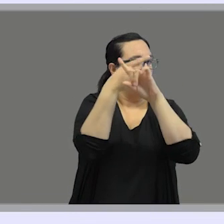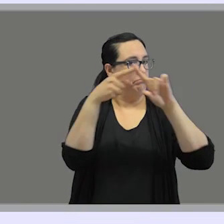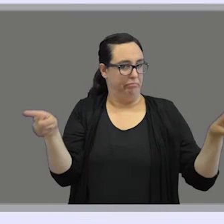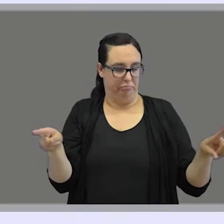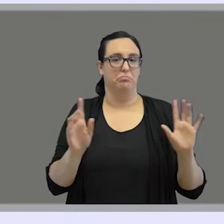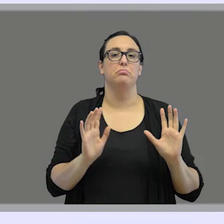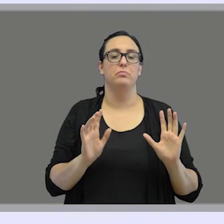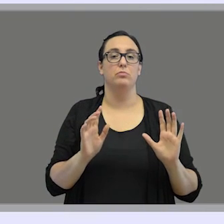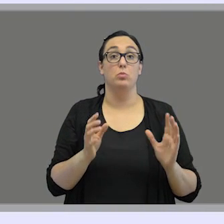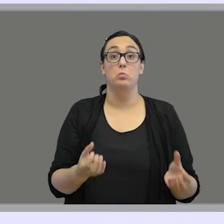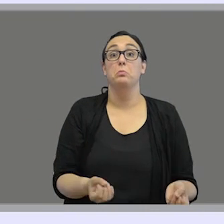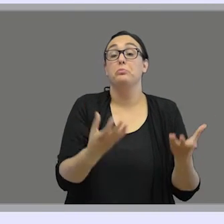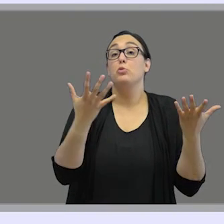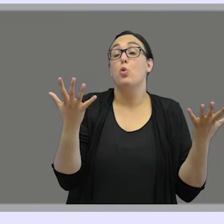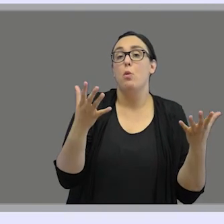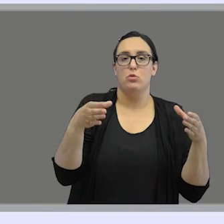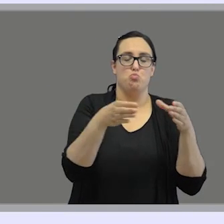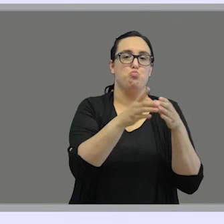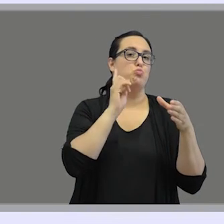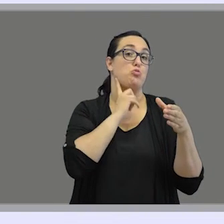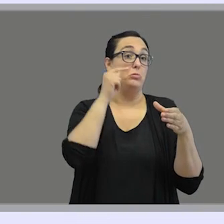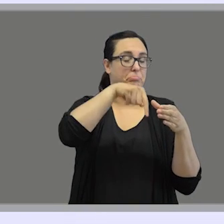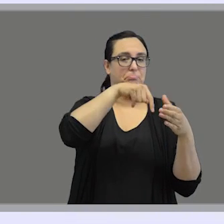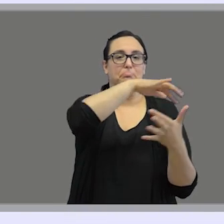and arise wherever the deaf community is found.